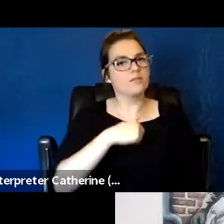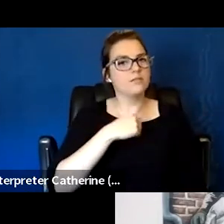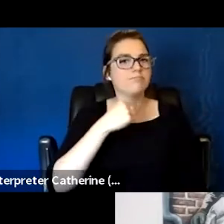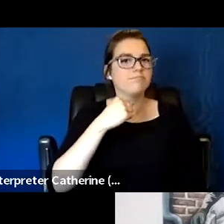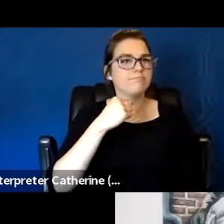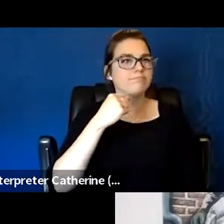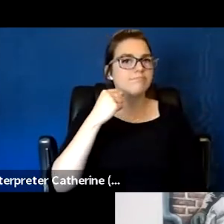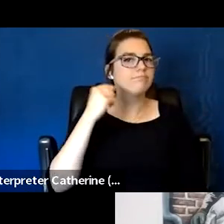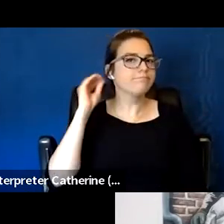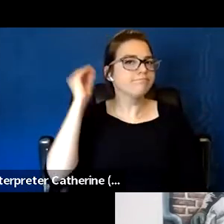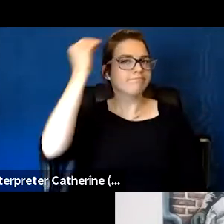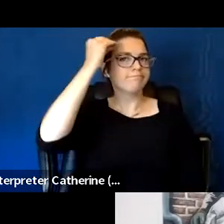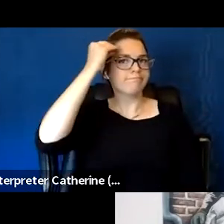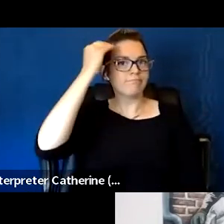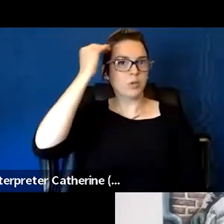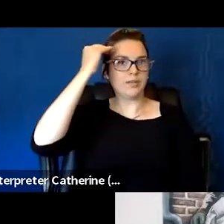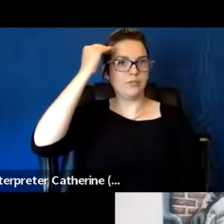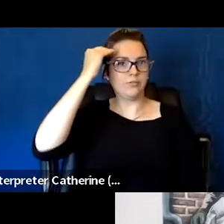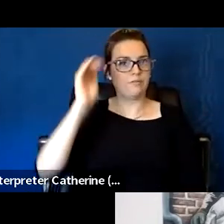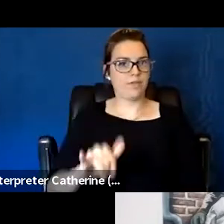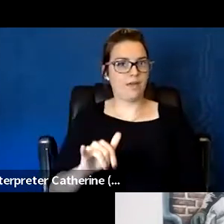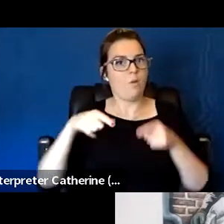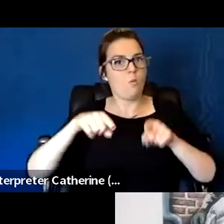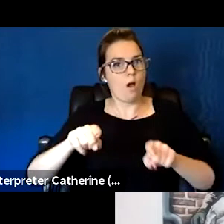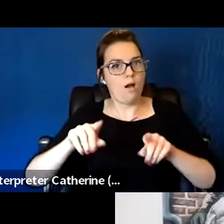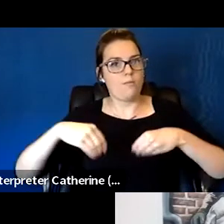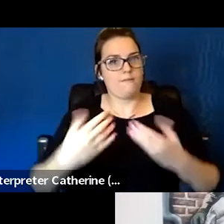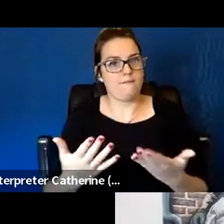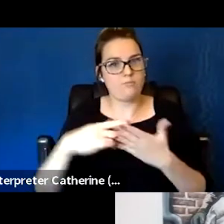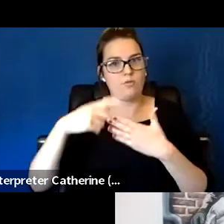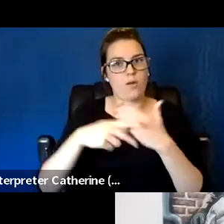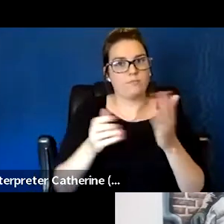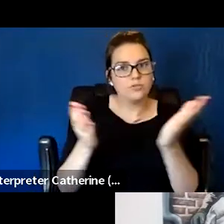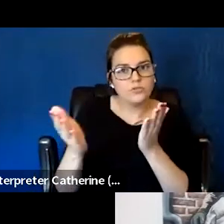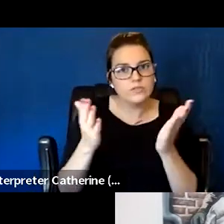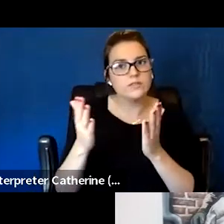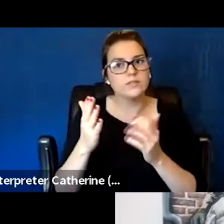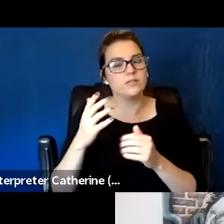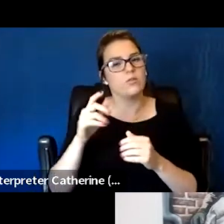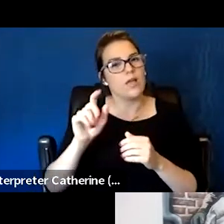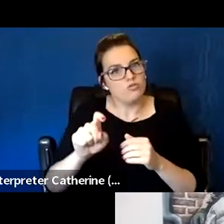as we provide program services and we provide support for our staff.